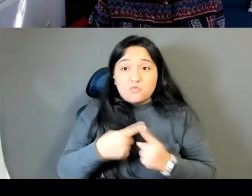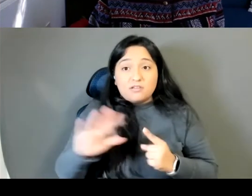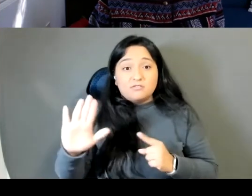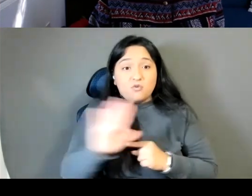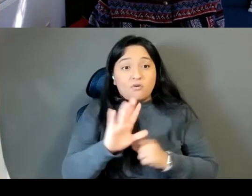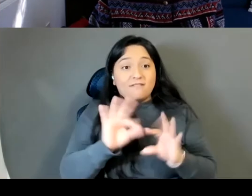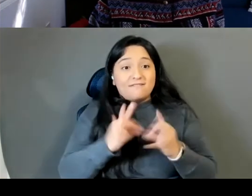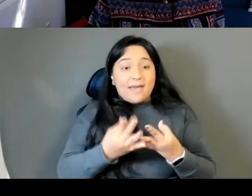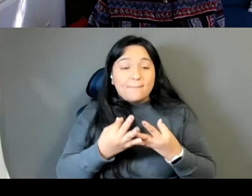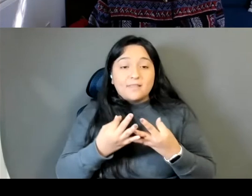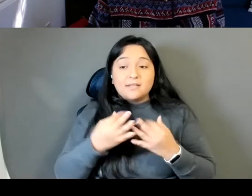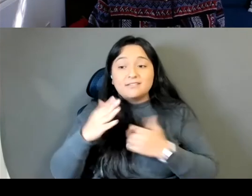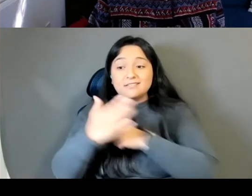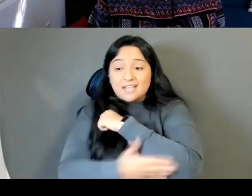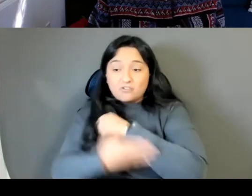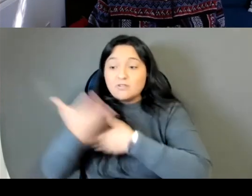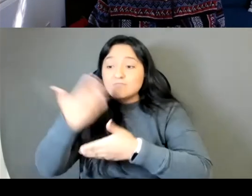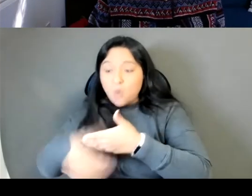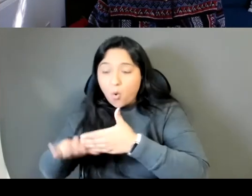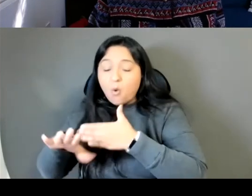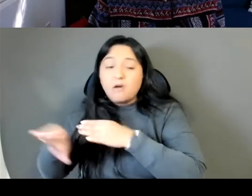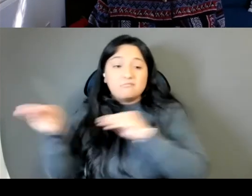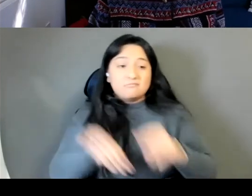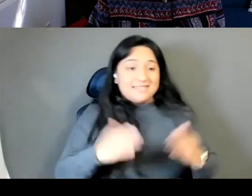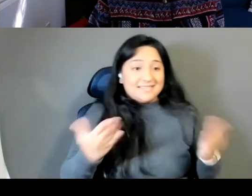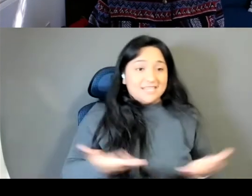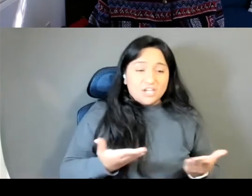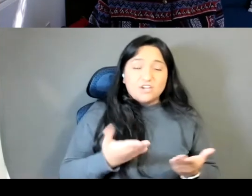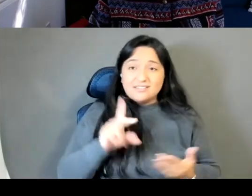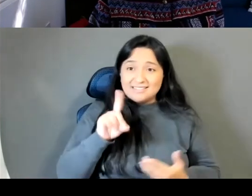countries that you were born in, did you and your family bring your gods did you bring